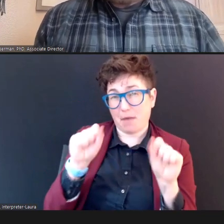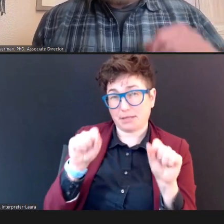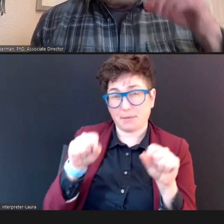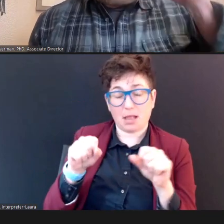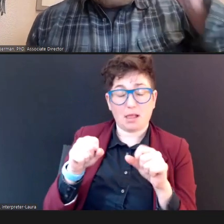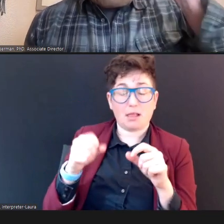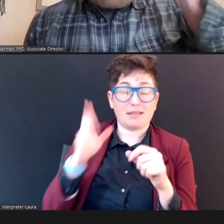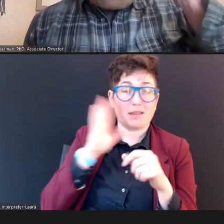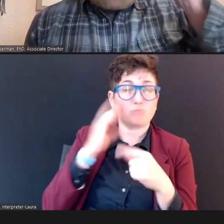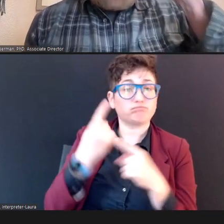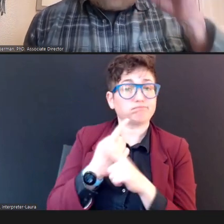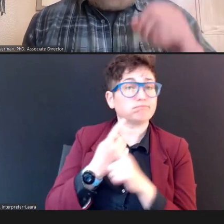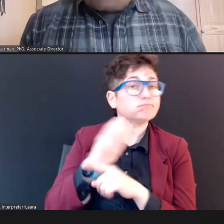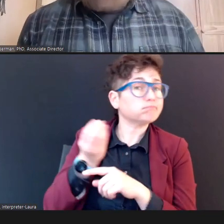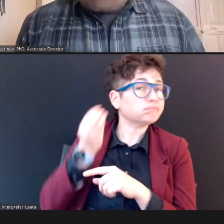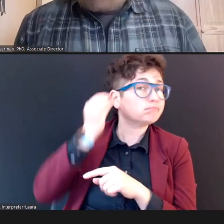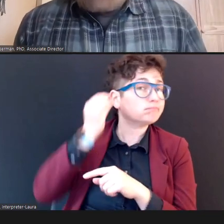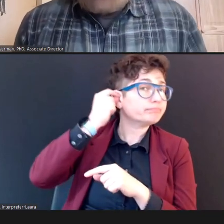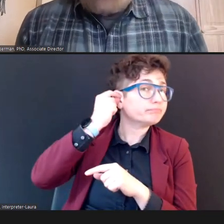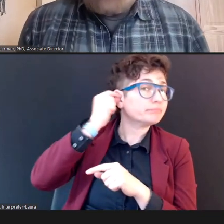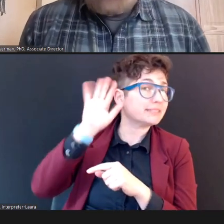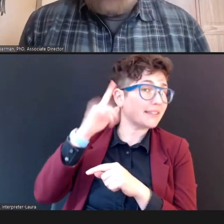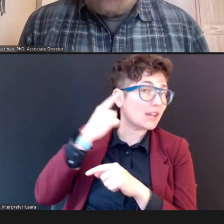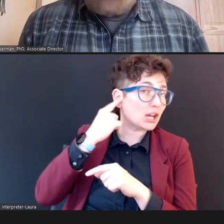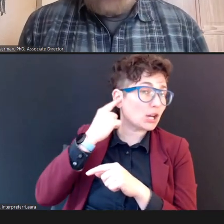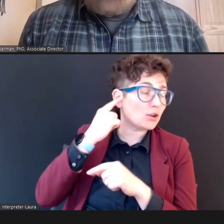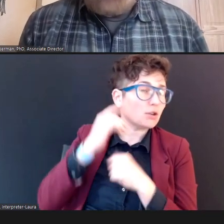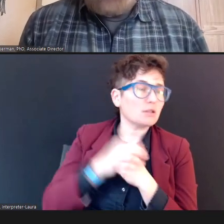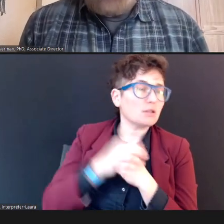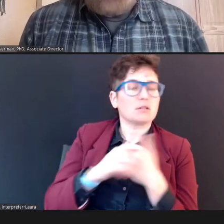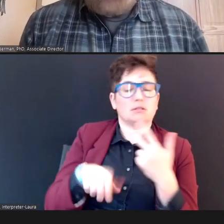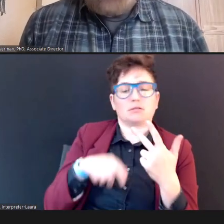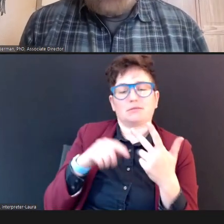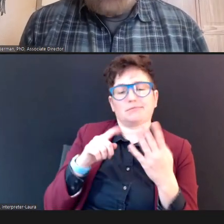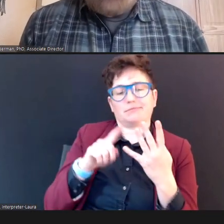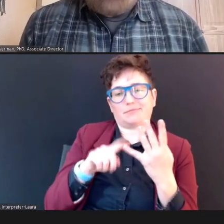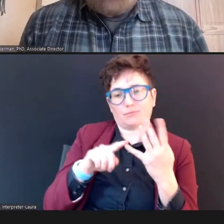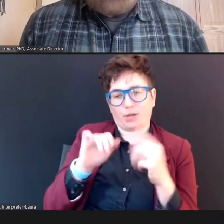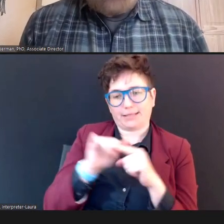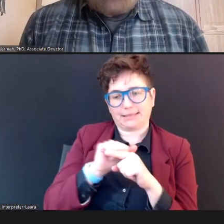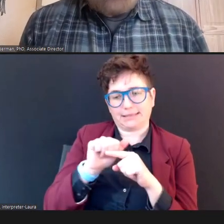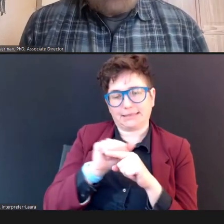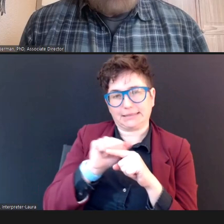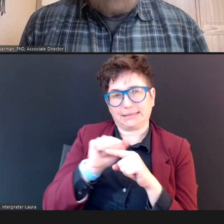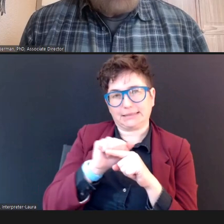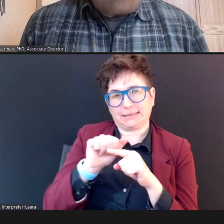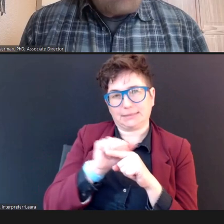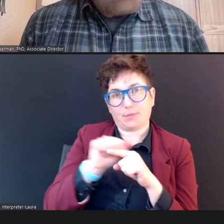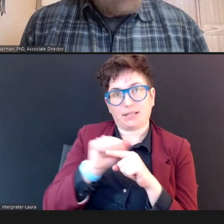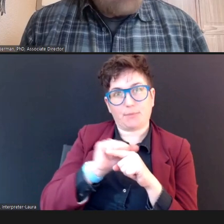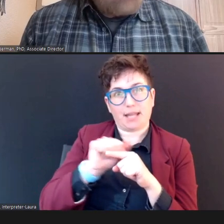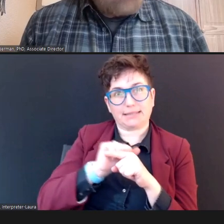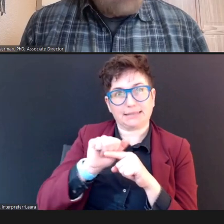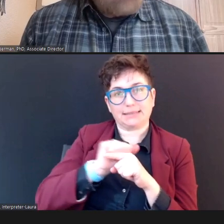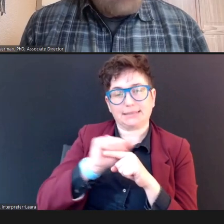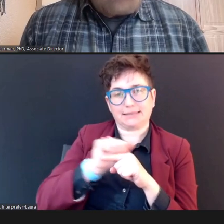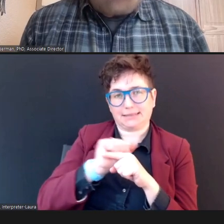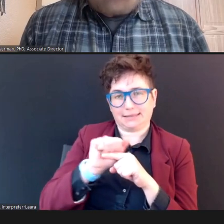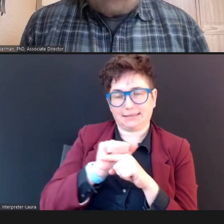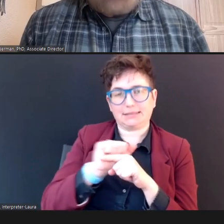ear. And then I would practice -- practice, practice, practice, on probe placement, A lot of little